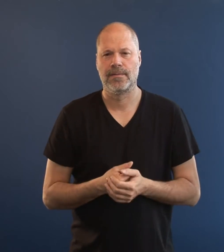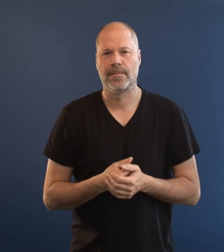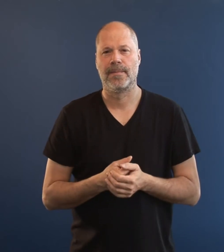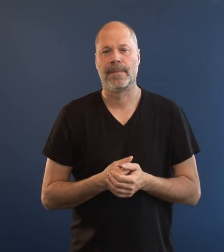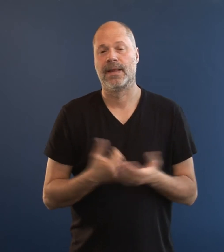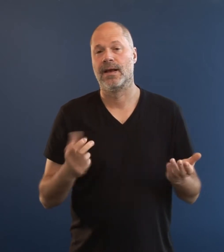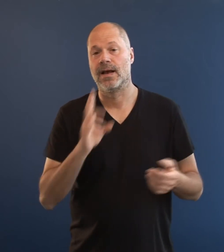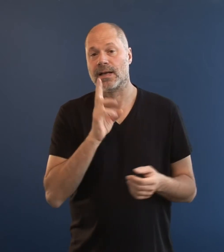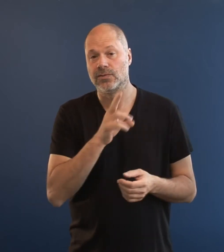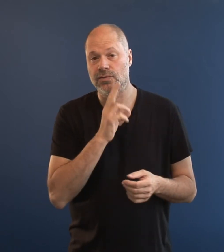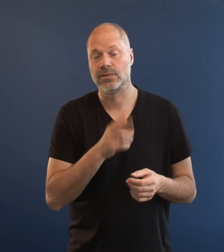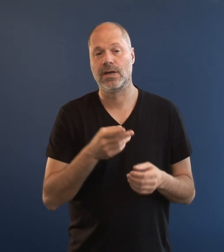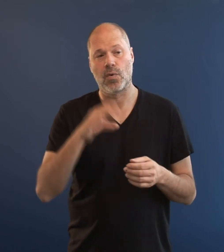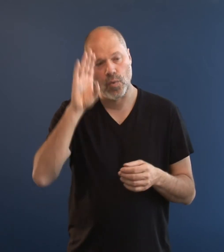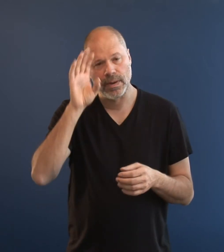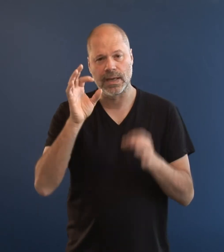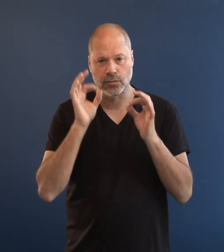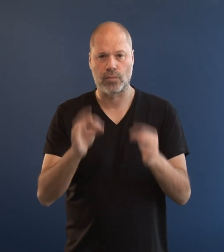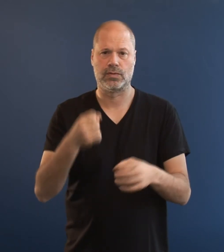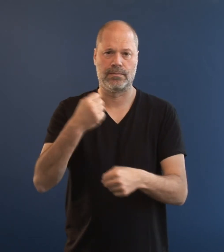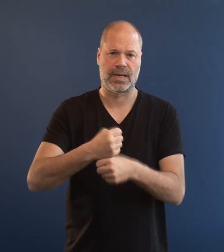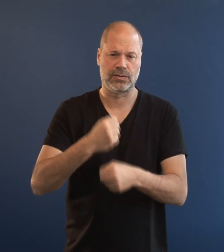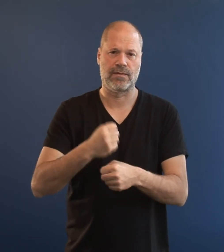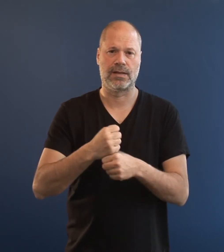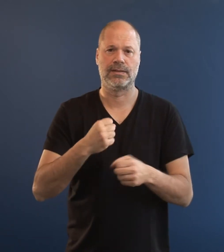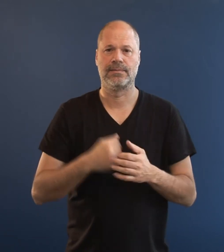Non-hearing employees are skillful workers.